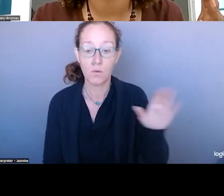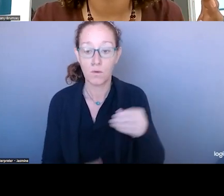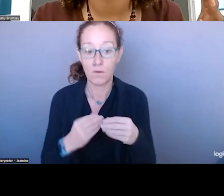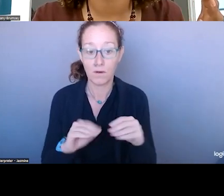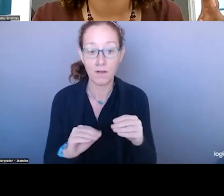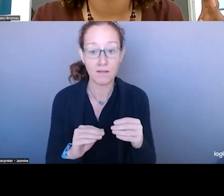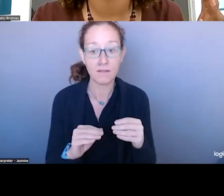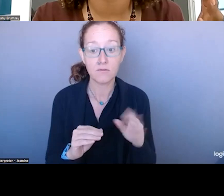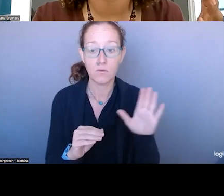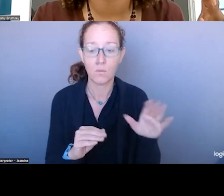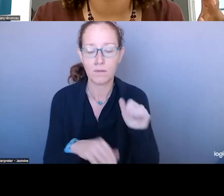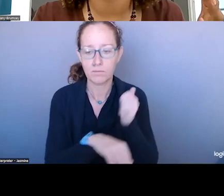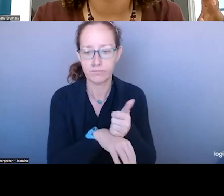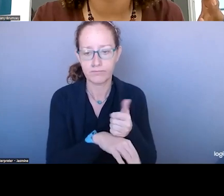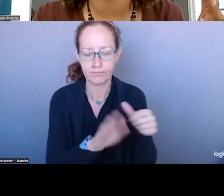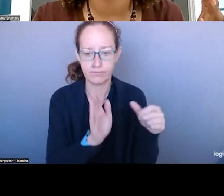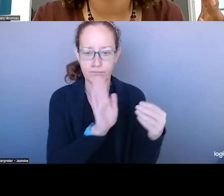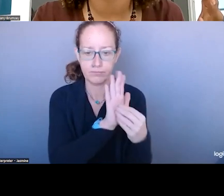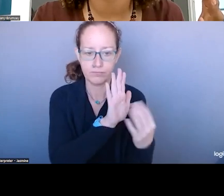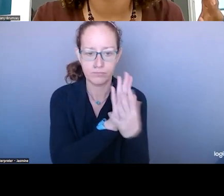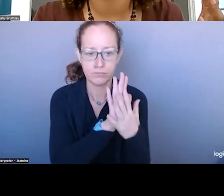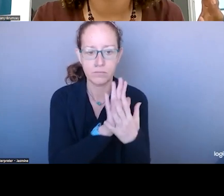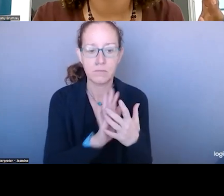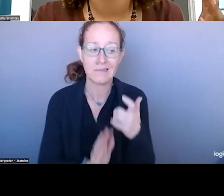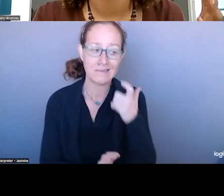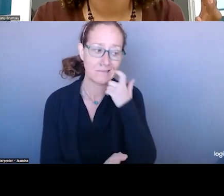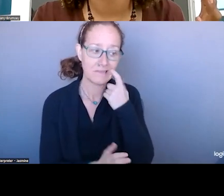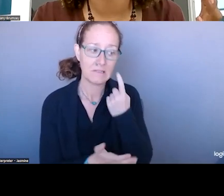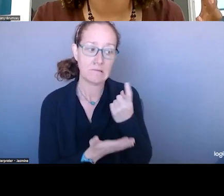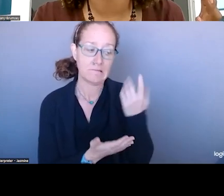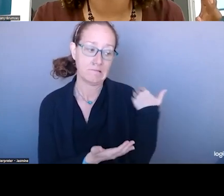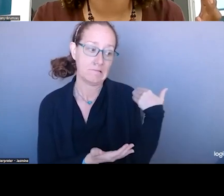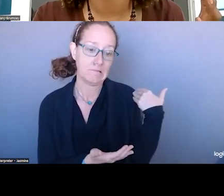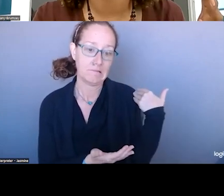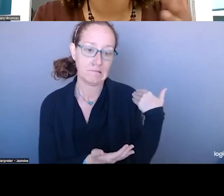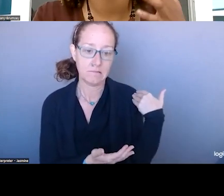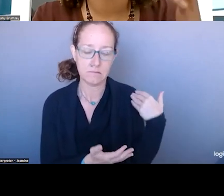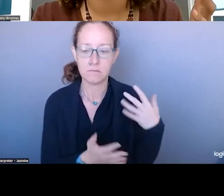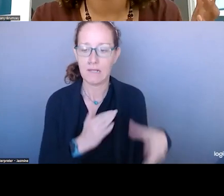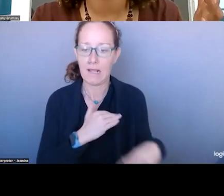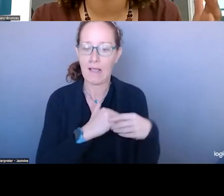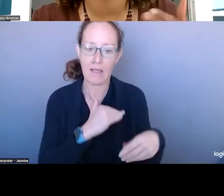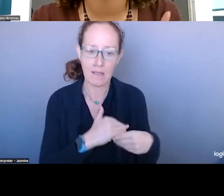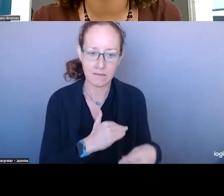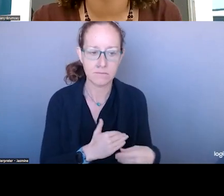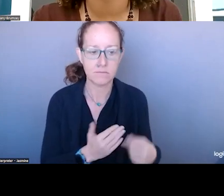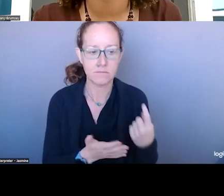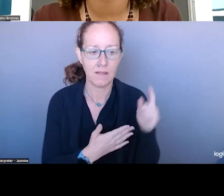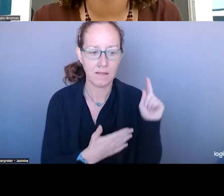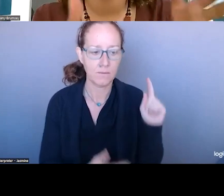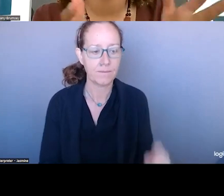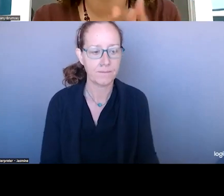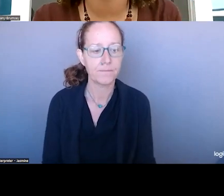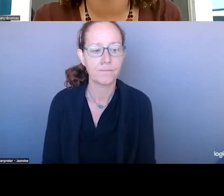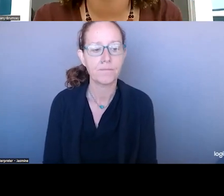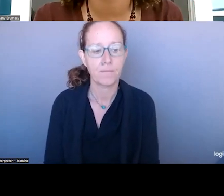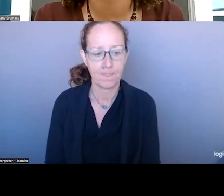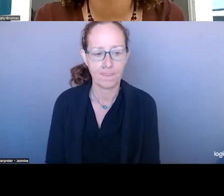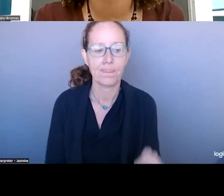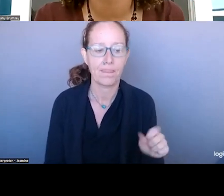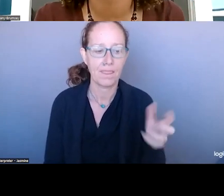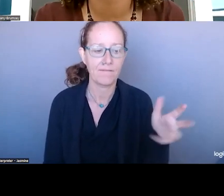I KNOW THIS WAS A FEW ADDED LAST WEEK. I THINK KAREN JUST PUT